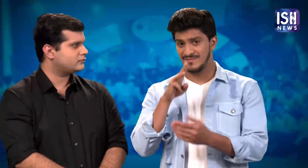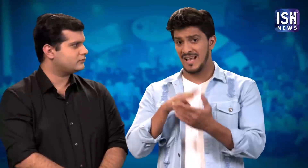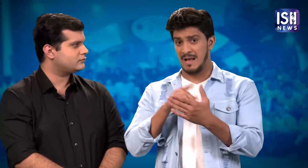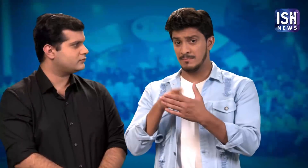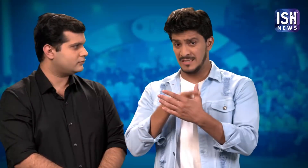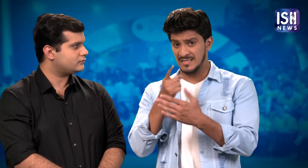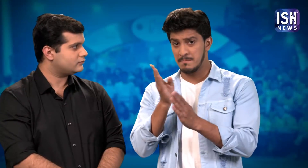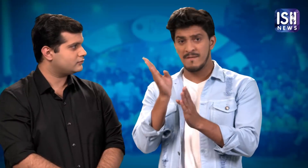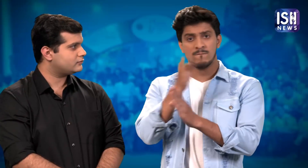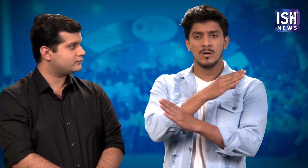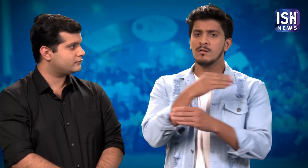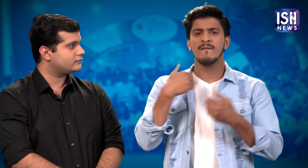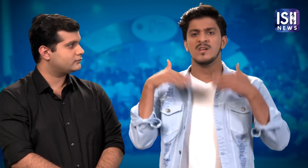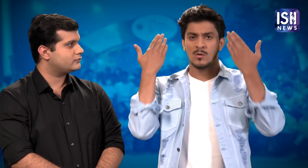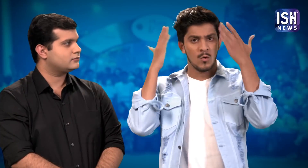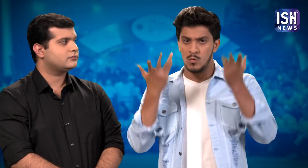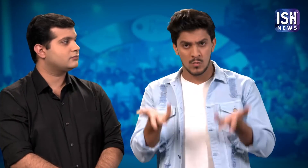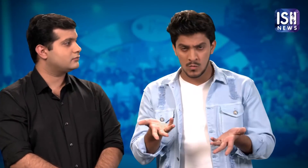I did not know about Michael Jackson.